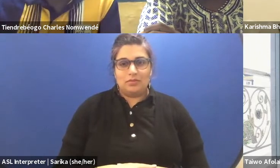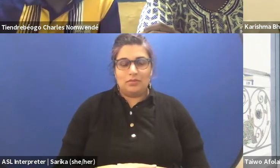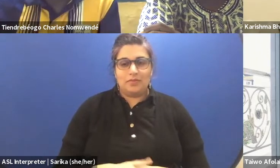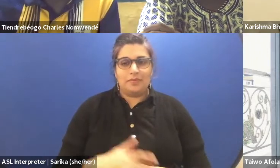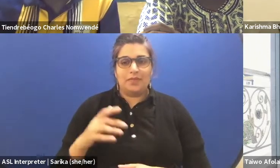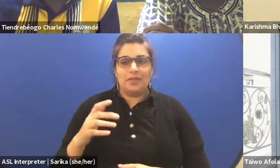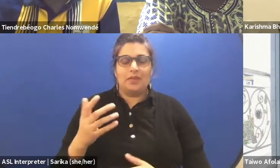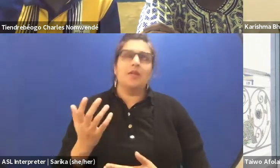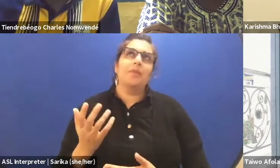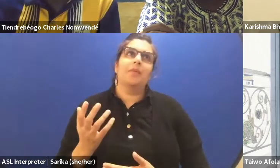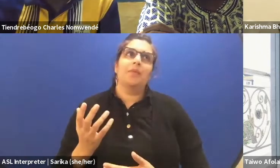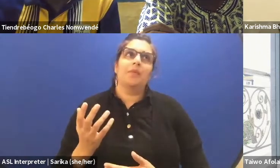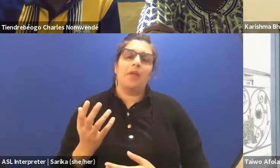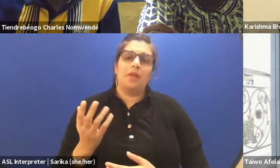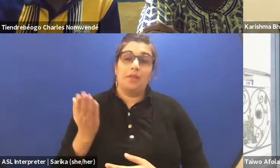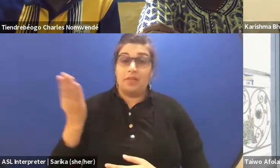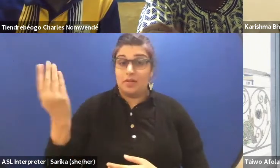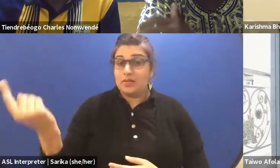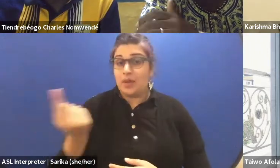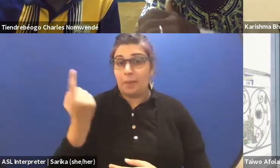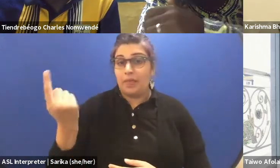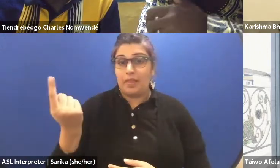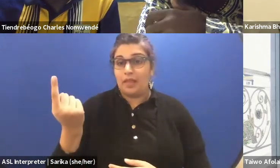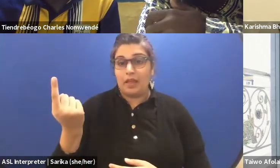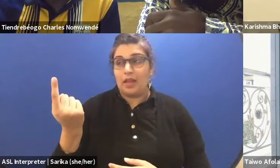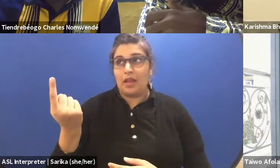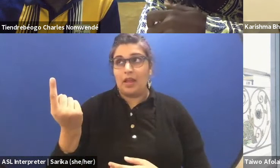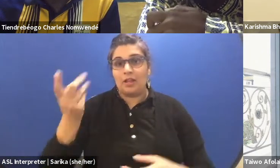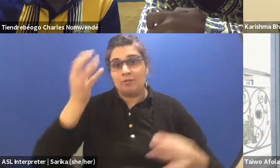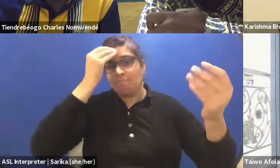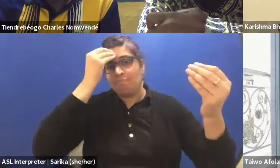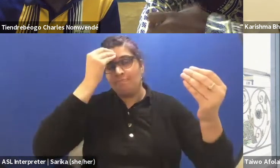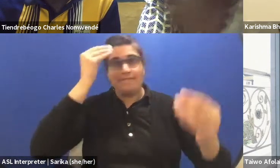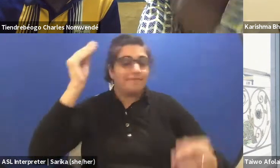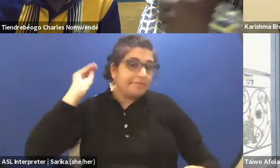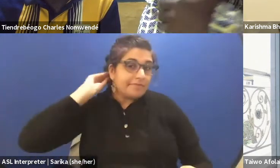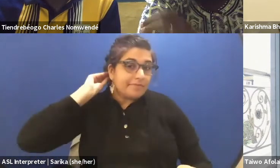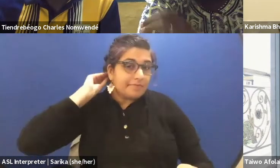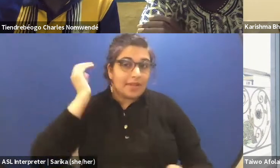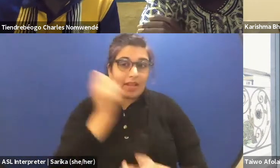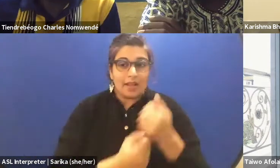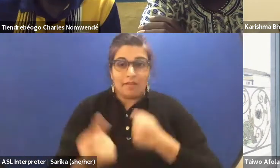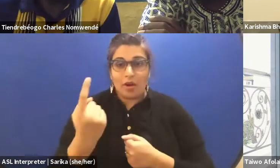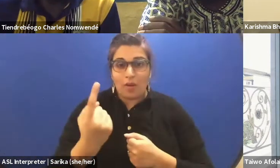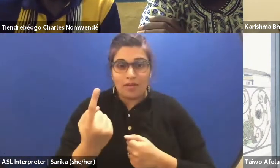There is something in the face of everybody which is talking to us. (Charles speaking French)